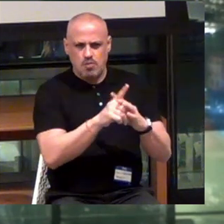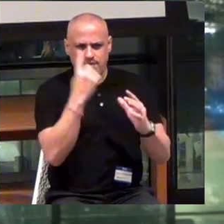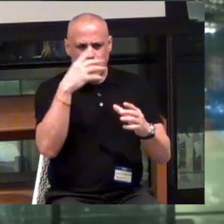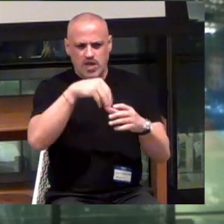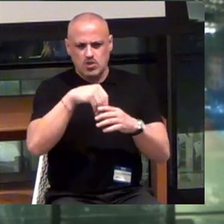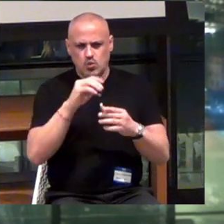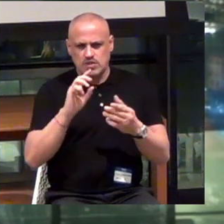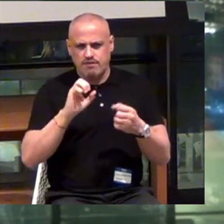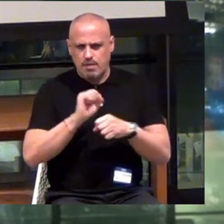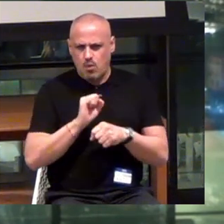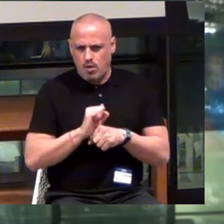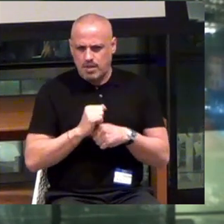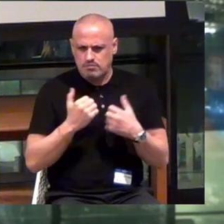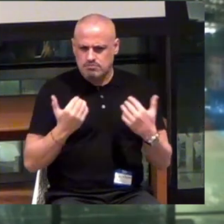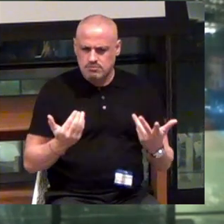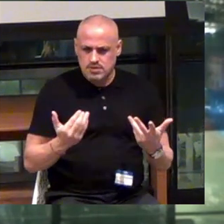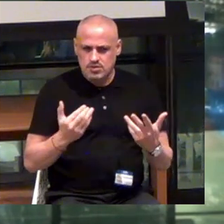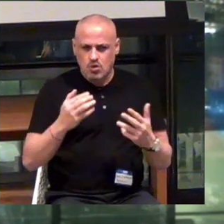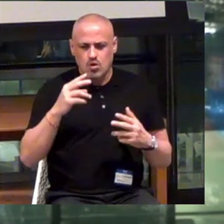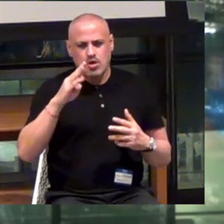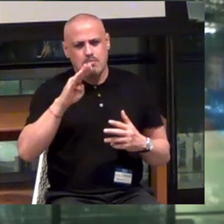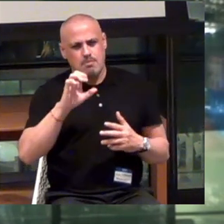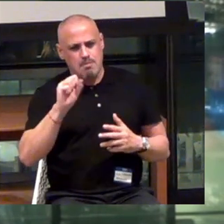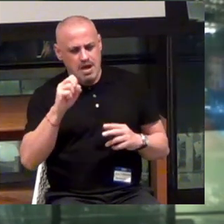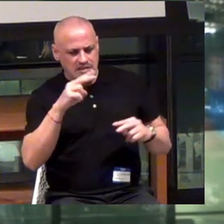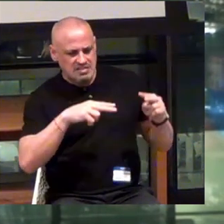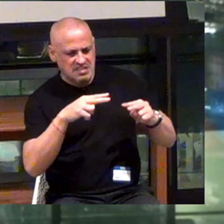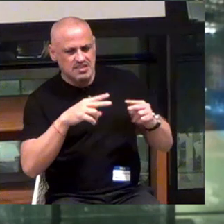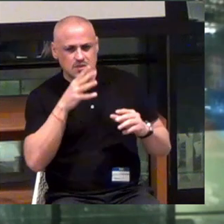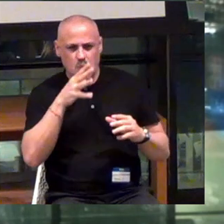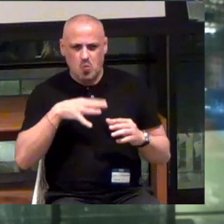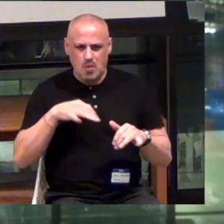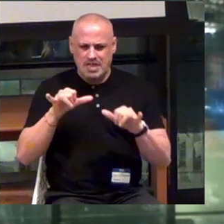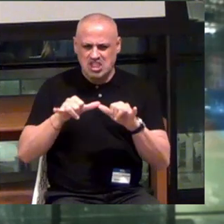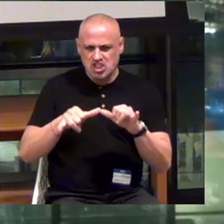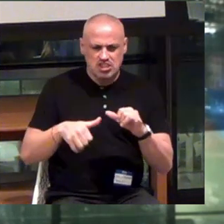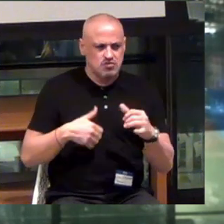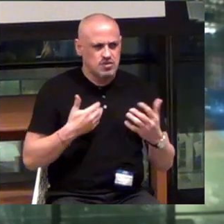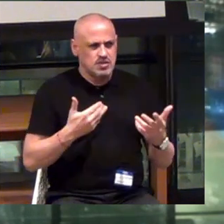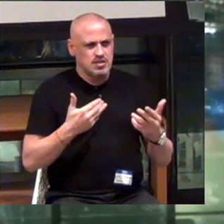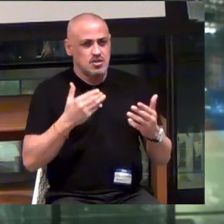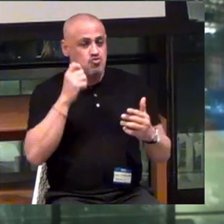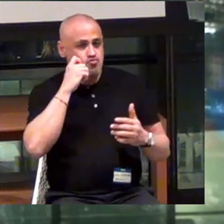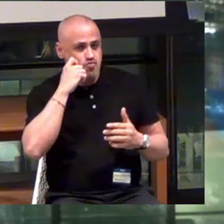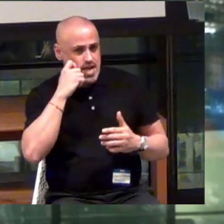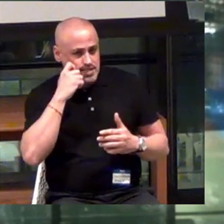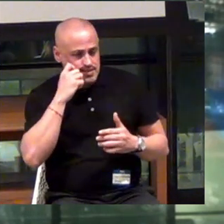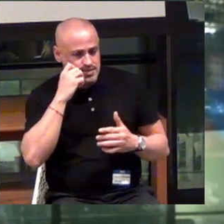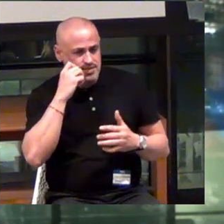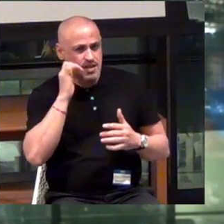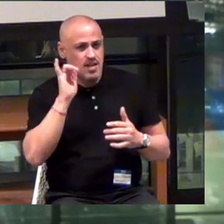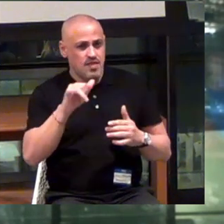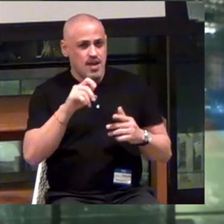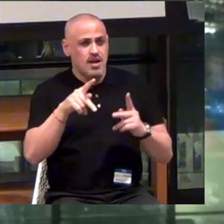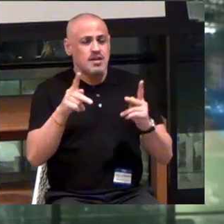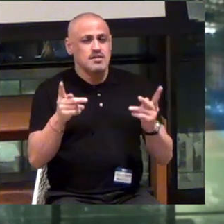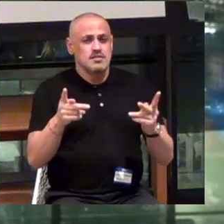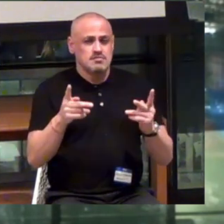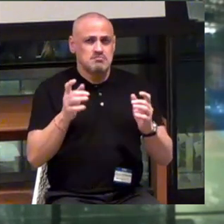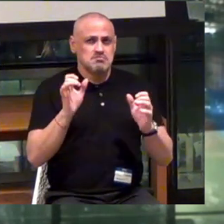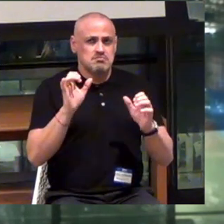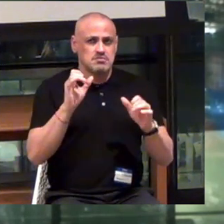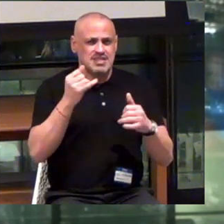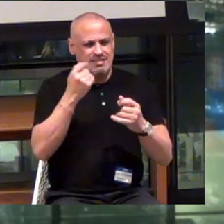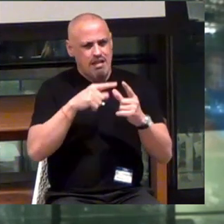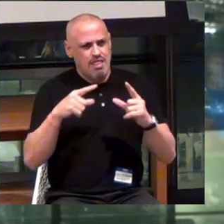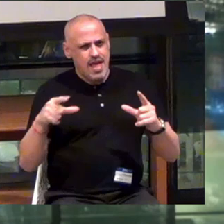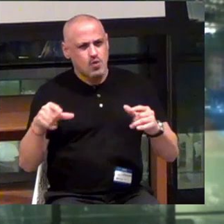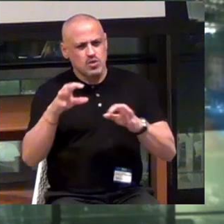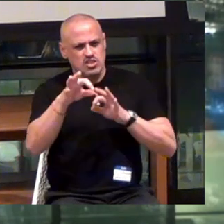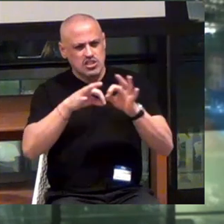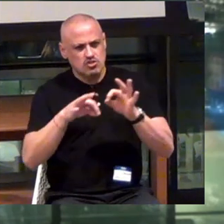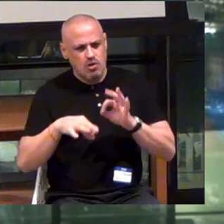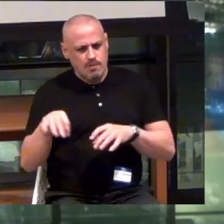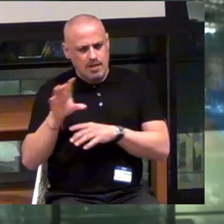So bias, women engineering, race, that would be in the language describing the company.